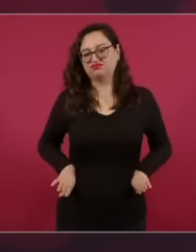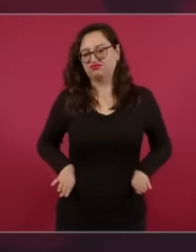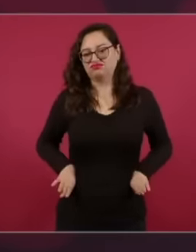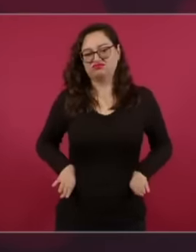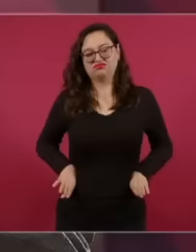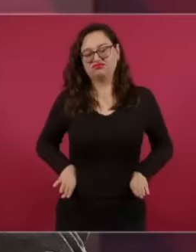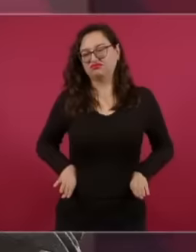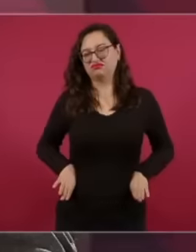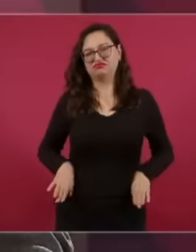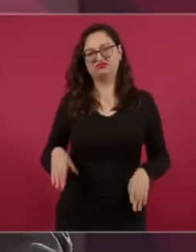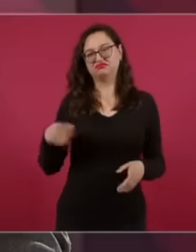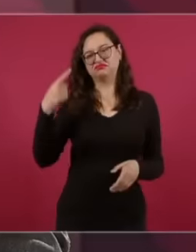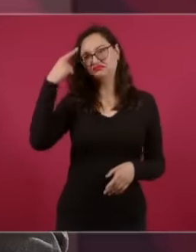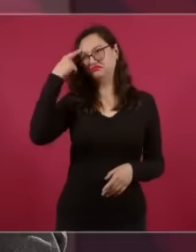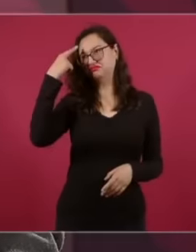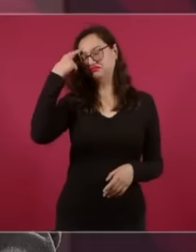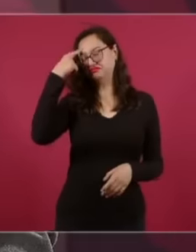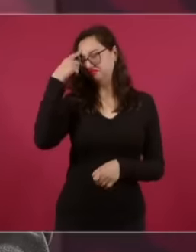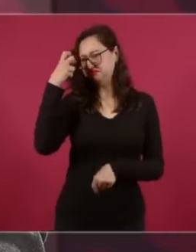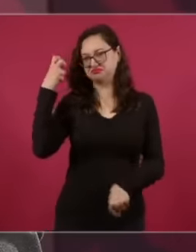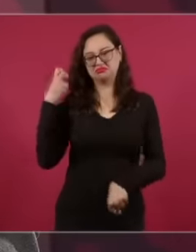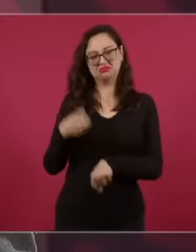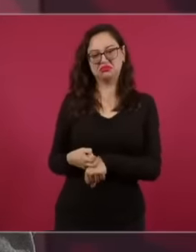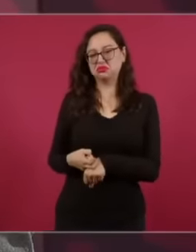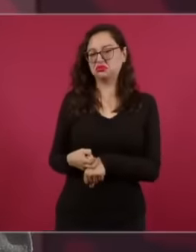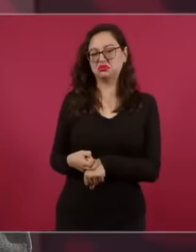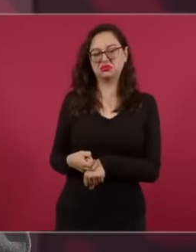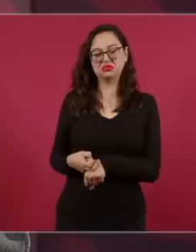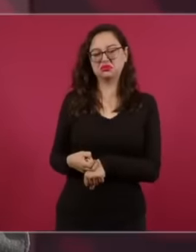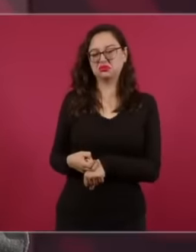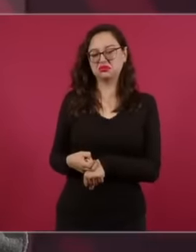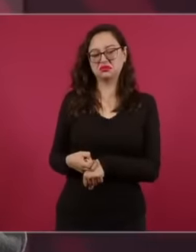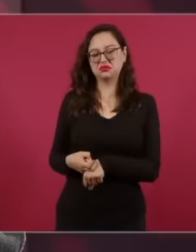of thinking and being